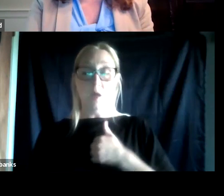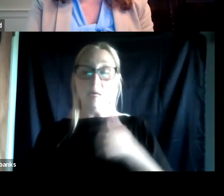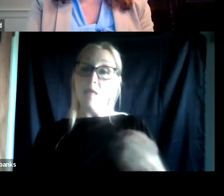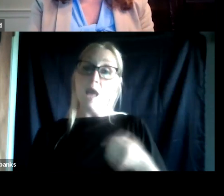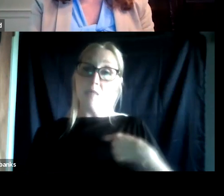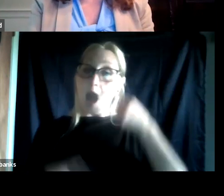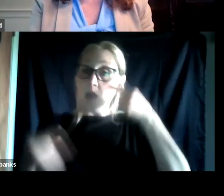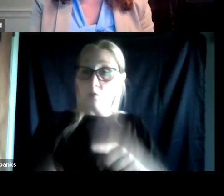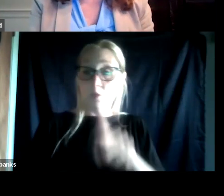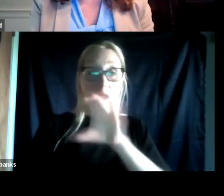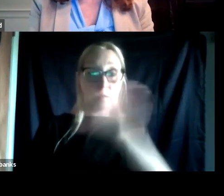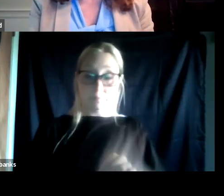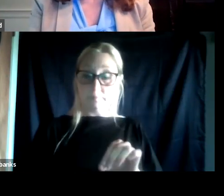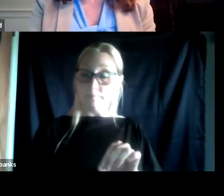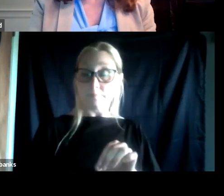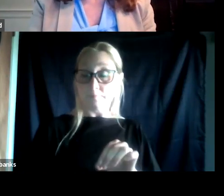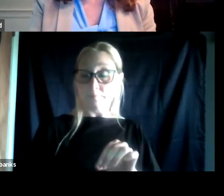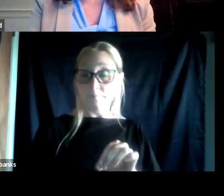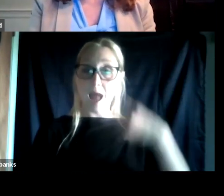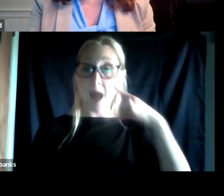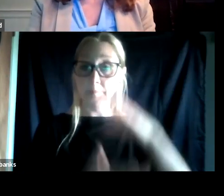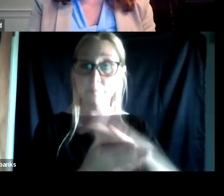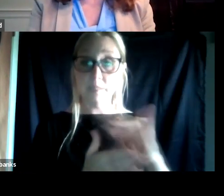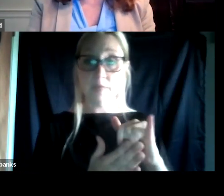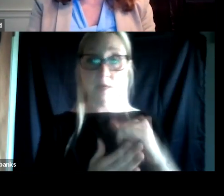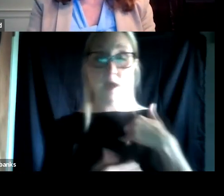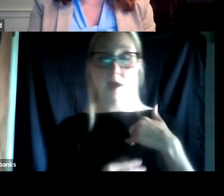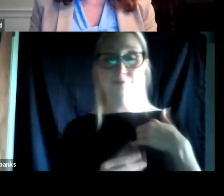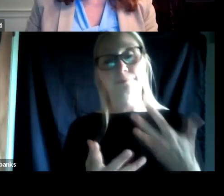And I think, there are a couple additional things I say,